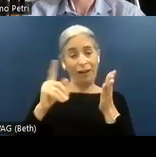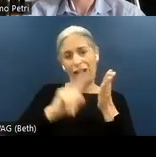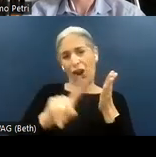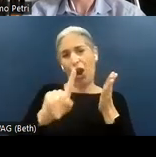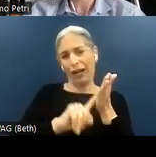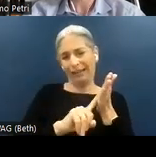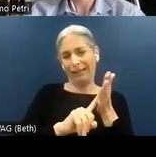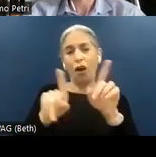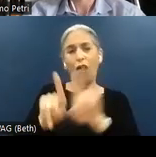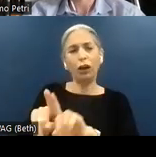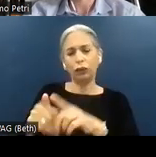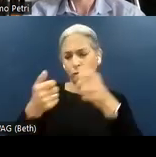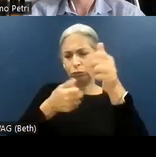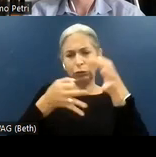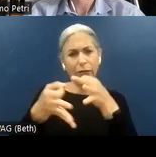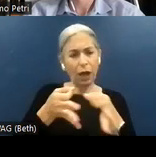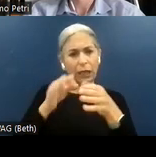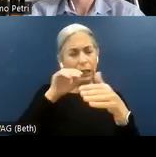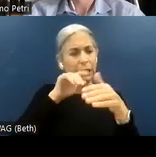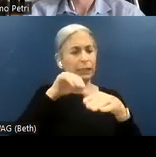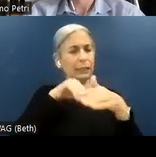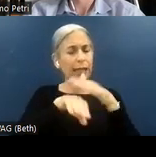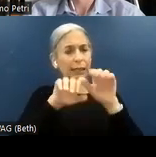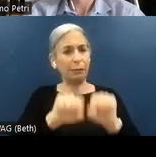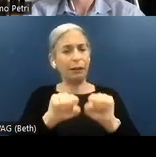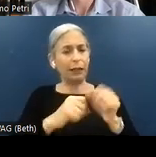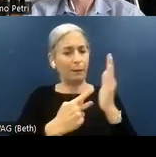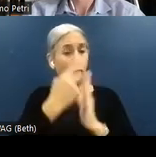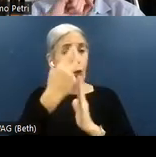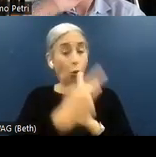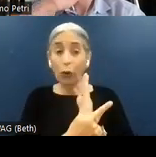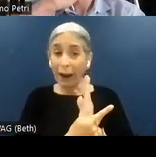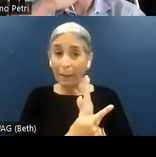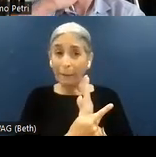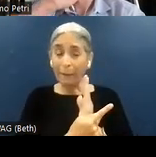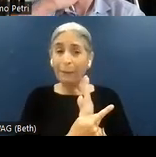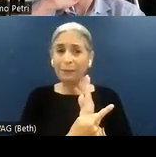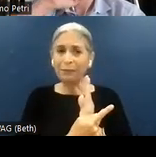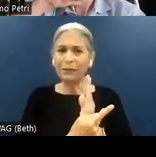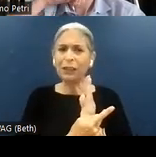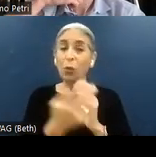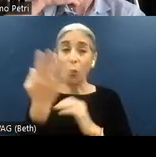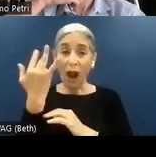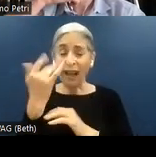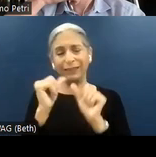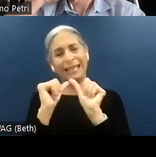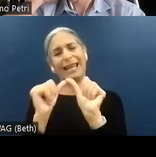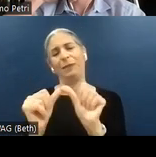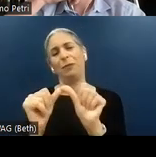to define an accessibility program so accessibility is sustainable. In other words, what I can